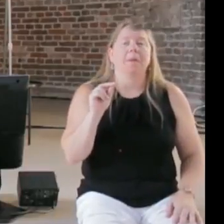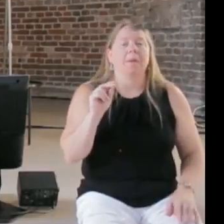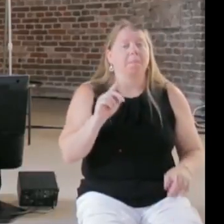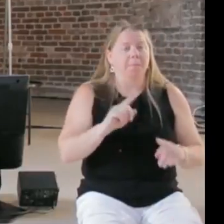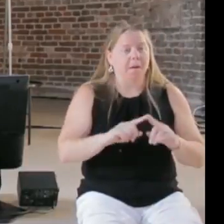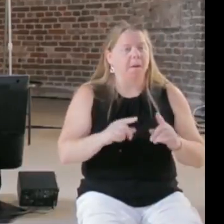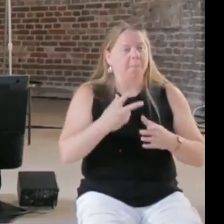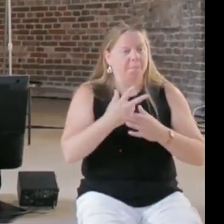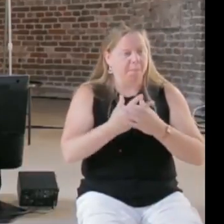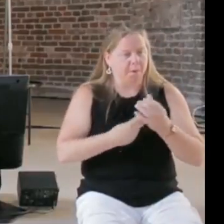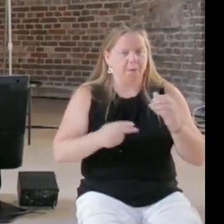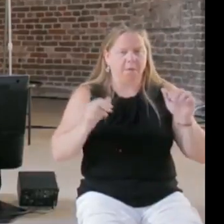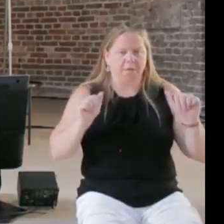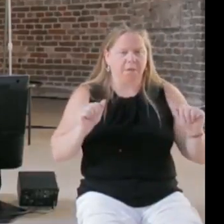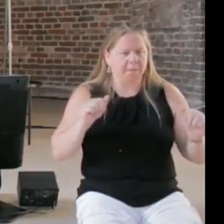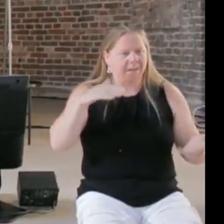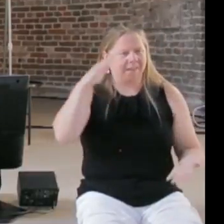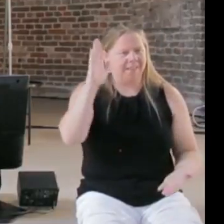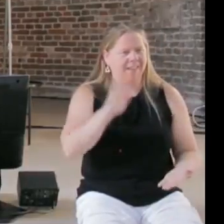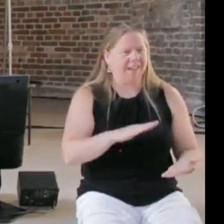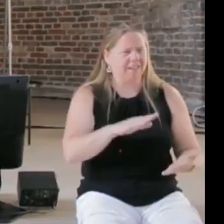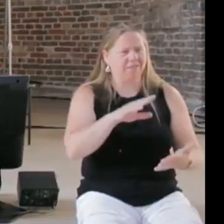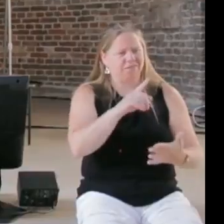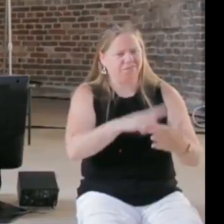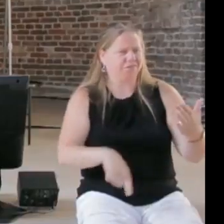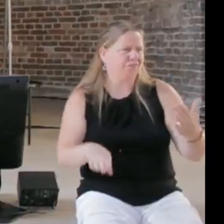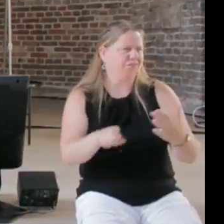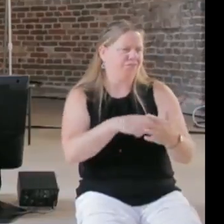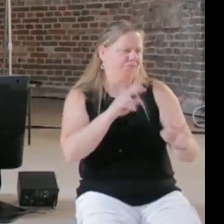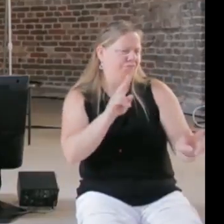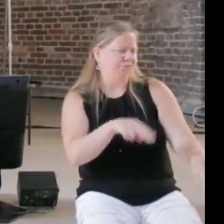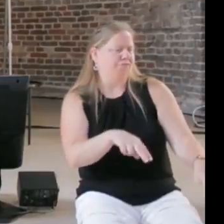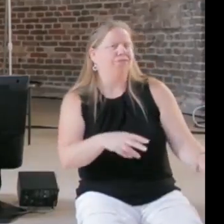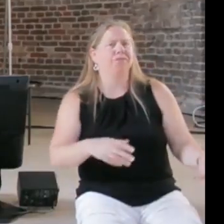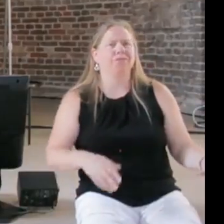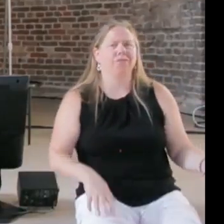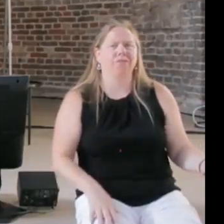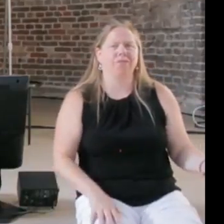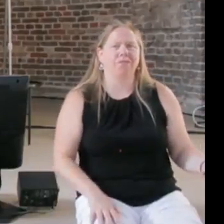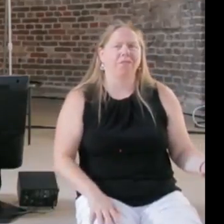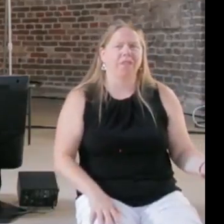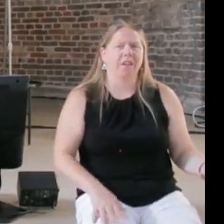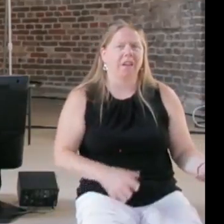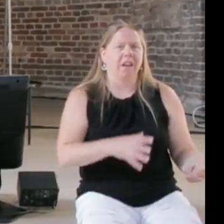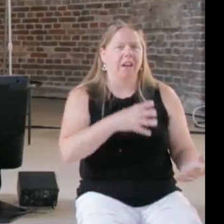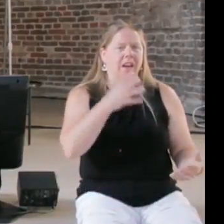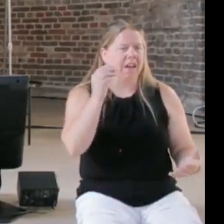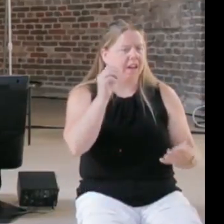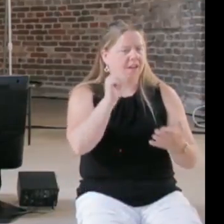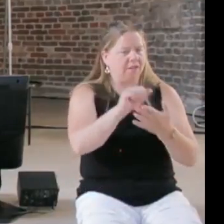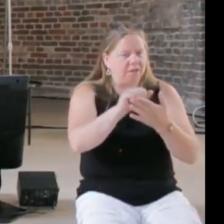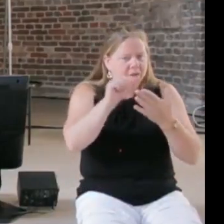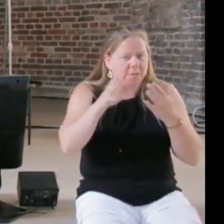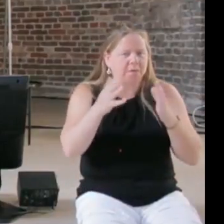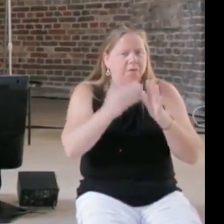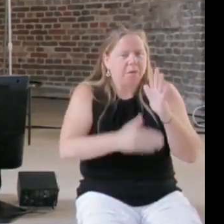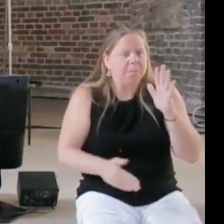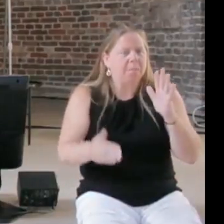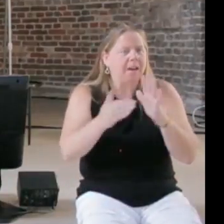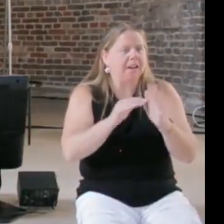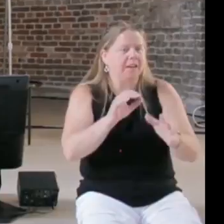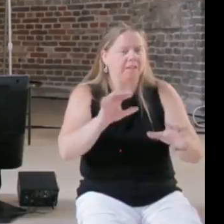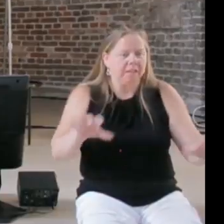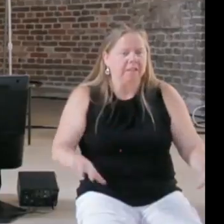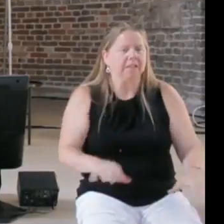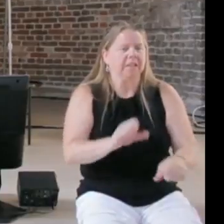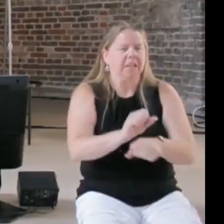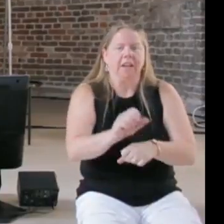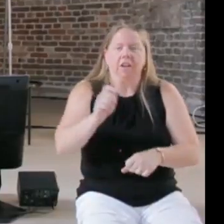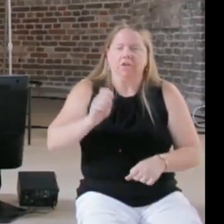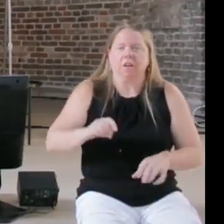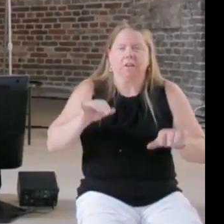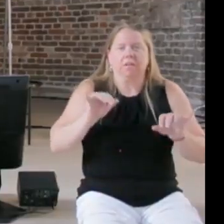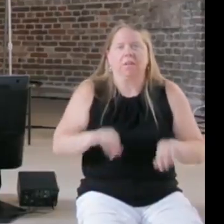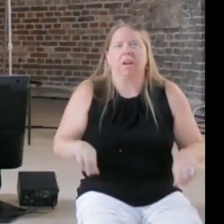can be less discriminatory and take away repetitive tasks from judges, giving them more time for